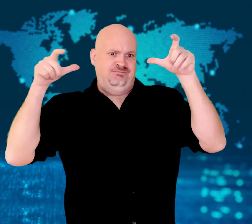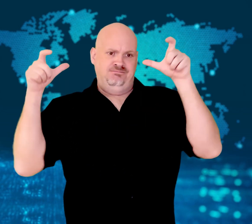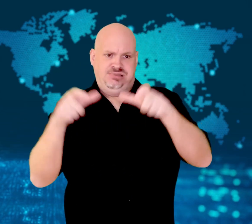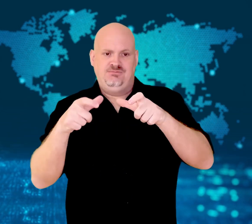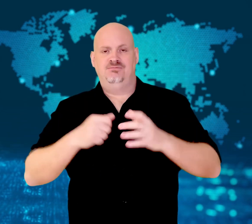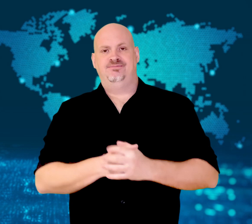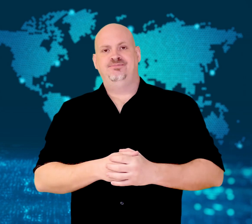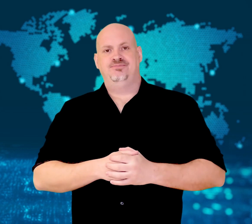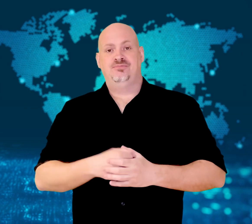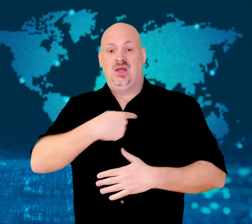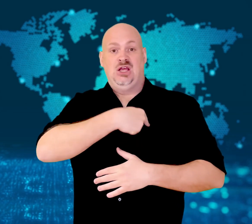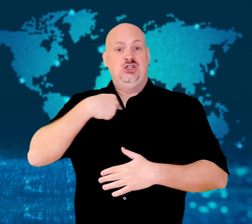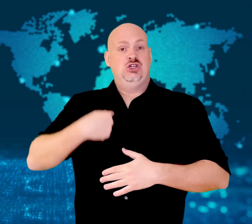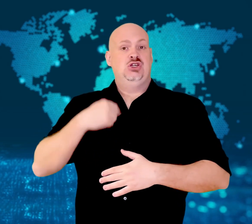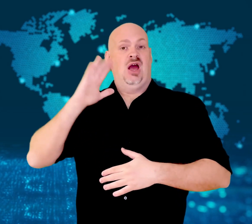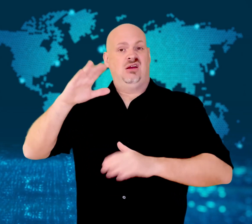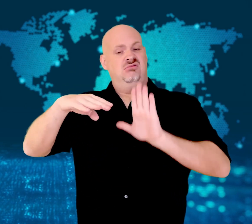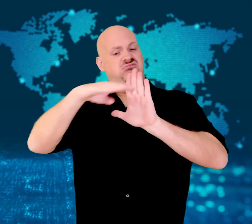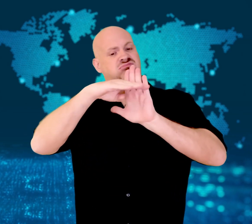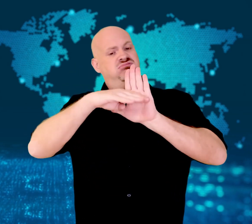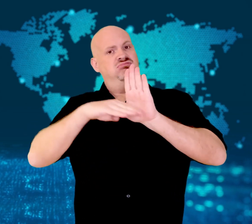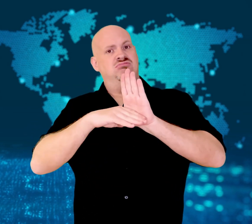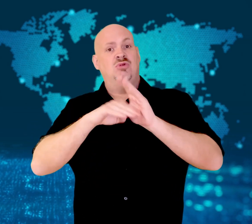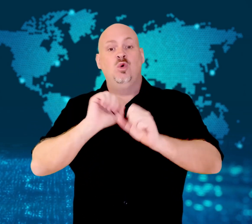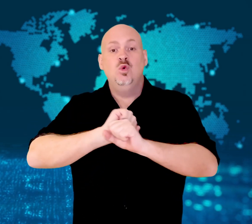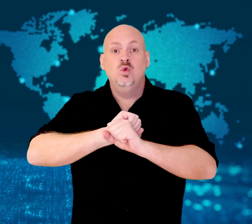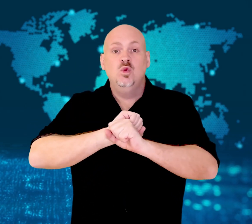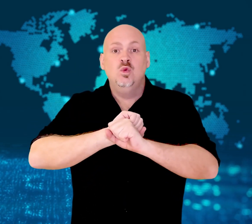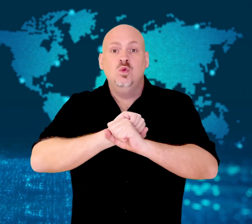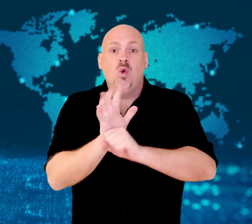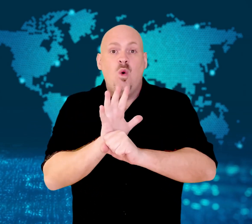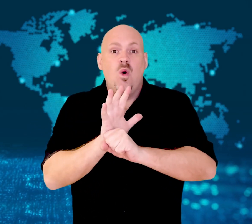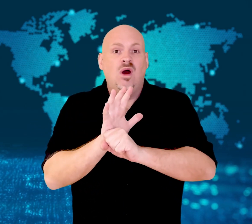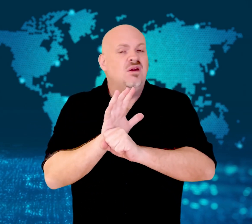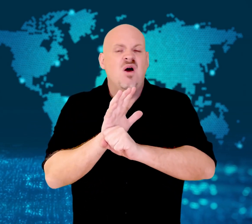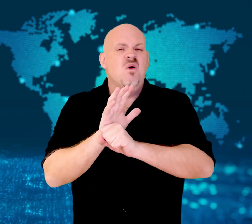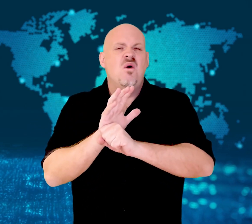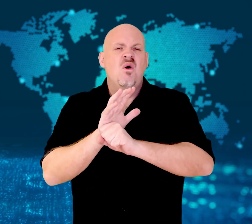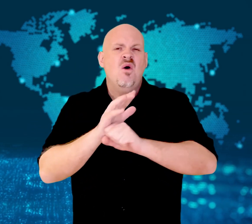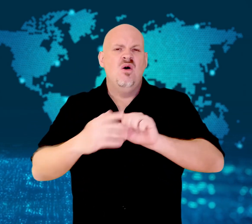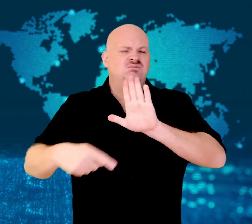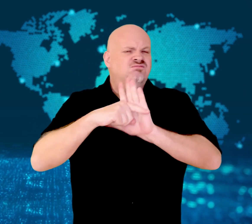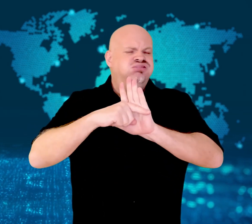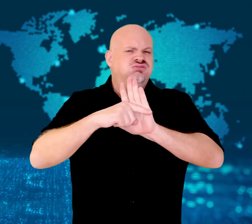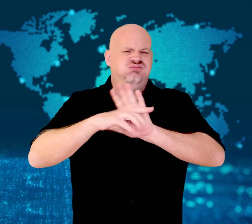The country has a zero-COVID policy to try to eliminate